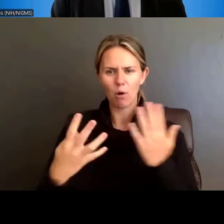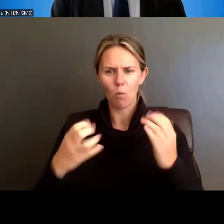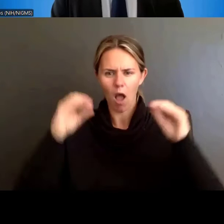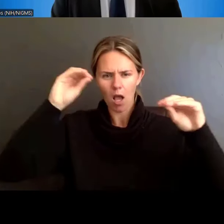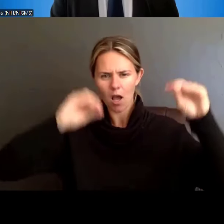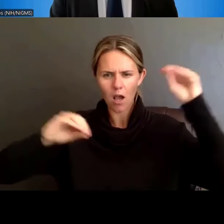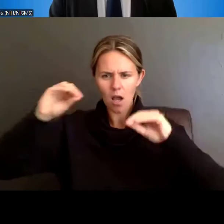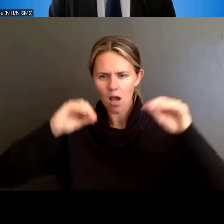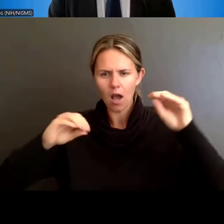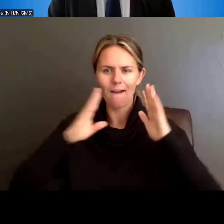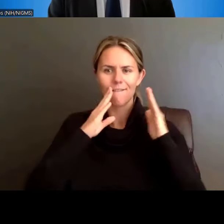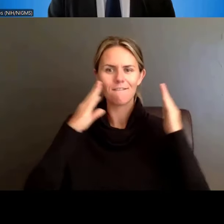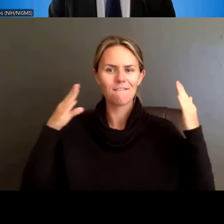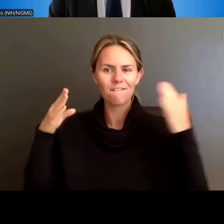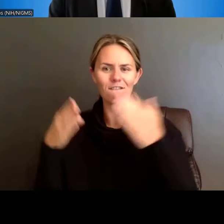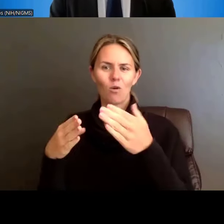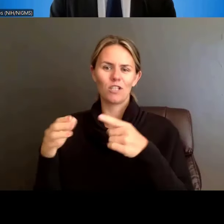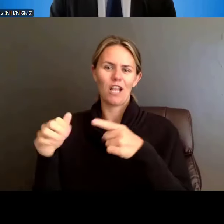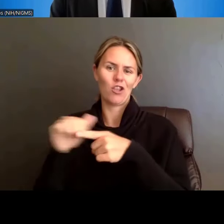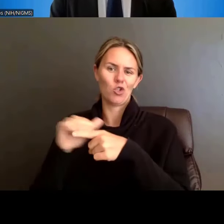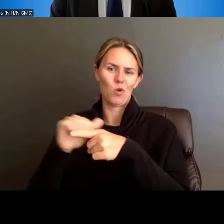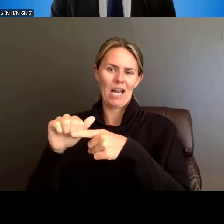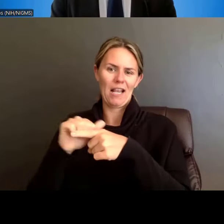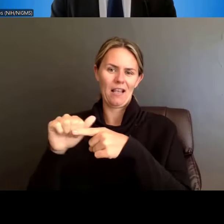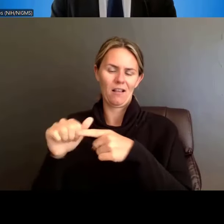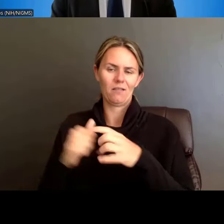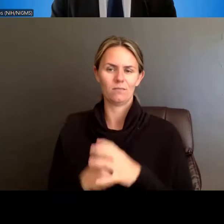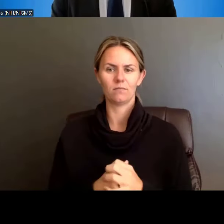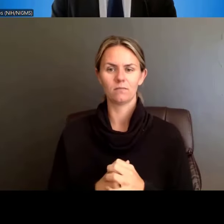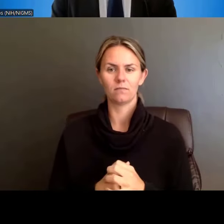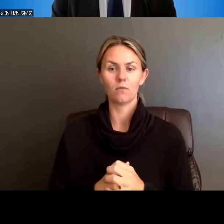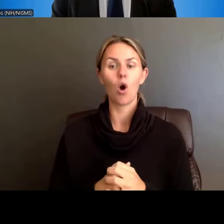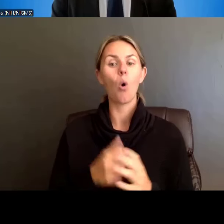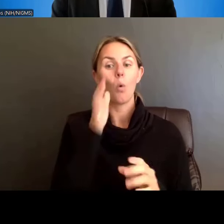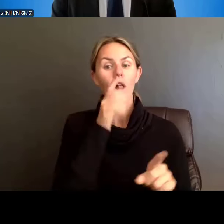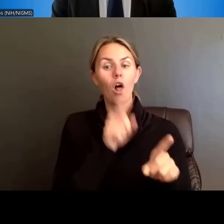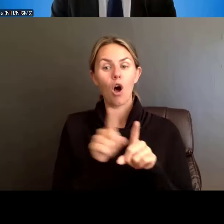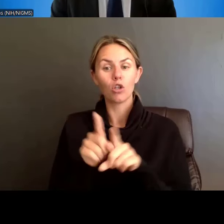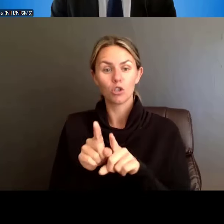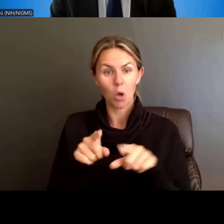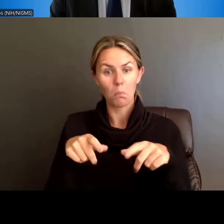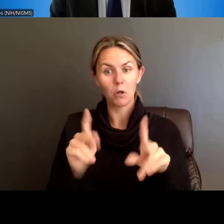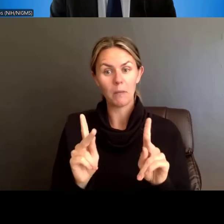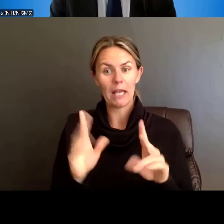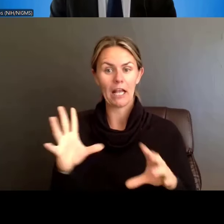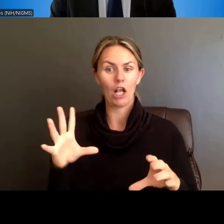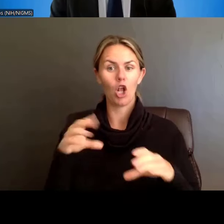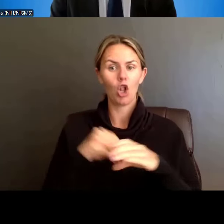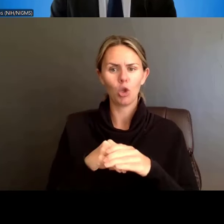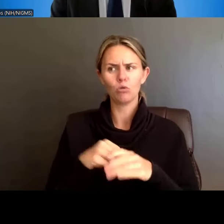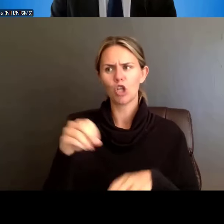We are additionally going to allow the inclusion of interim research progress products, like pre-prints,